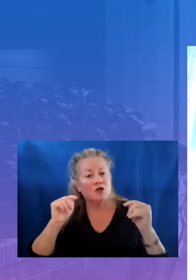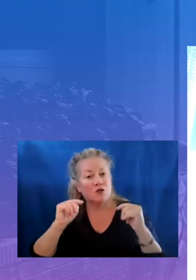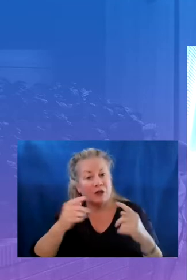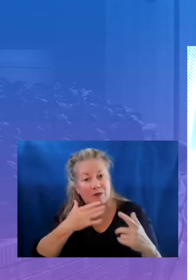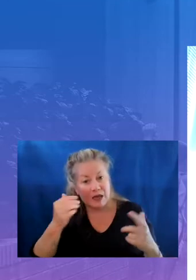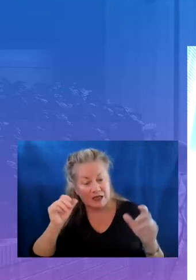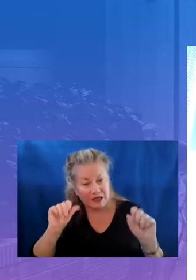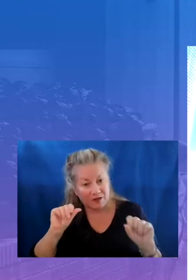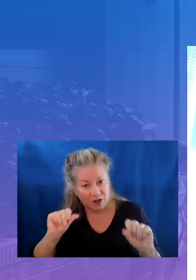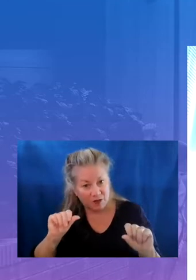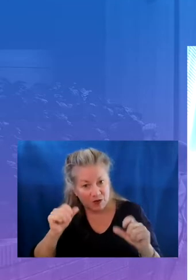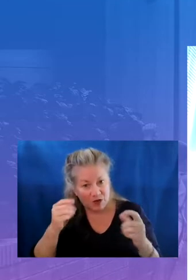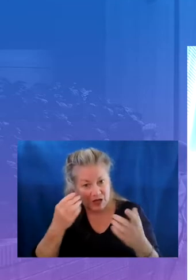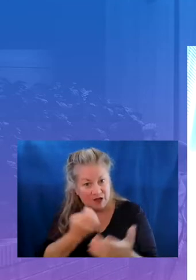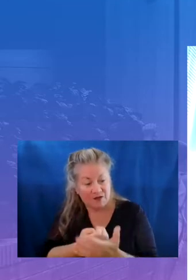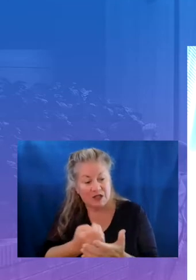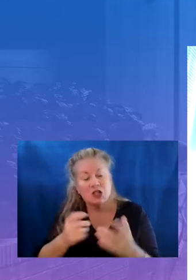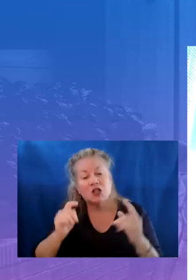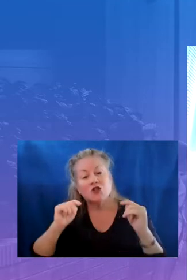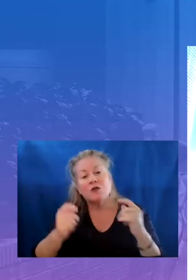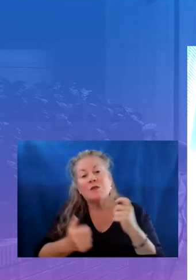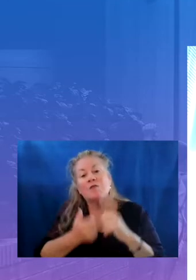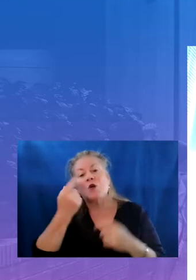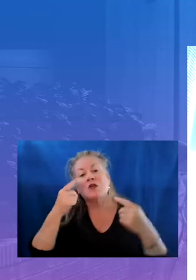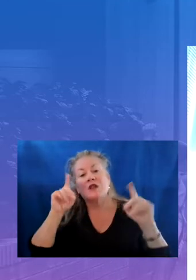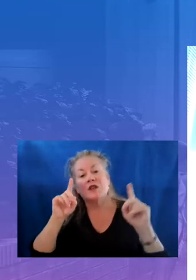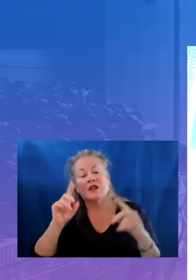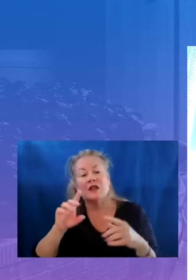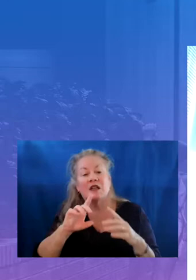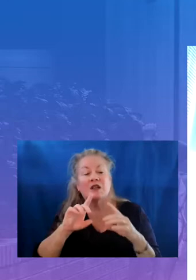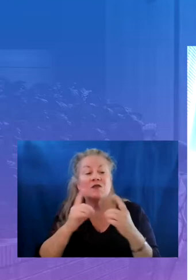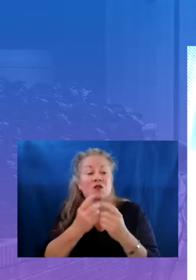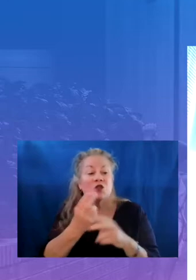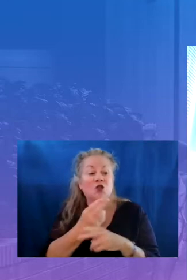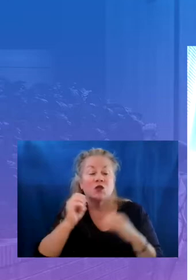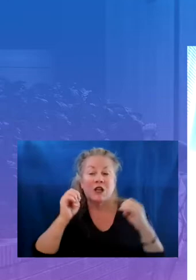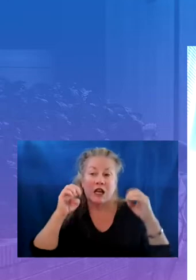that tutoring is most effective when districts use educators as tutors or staff who receive